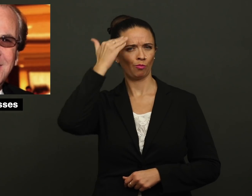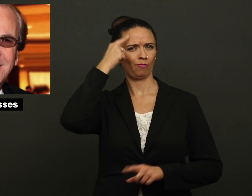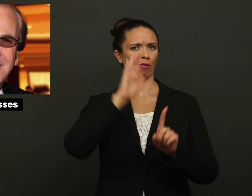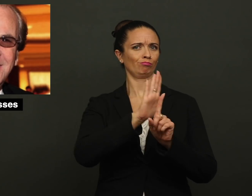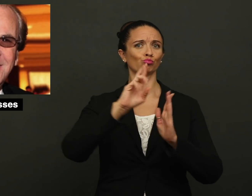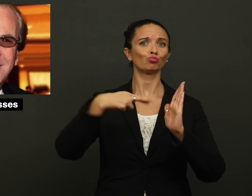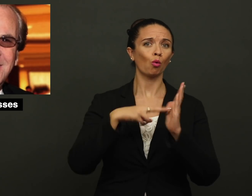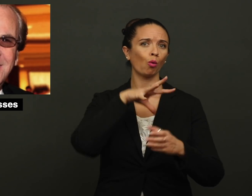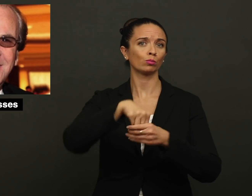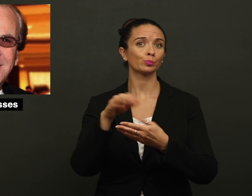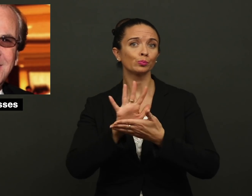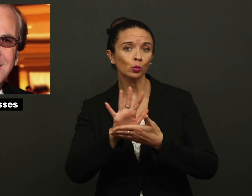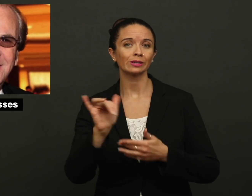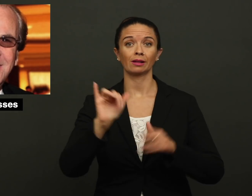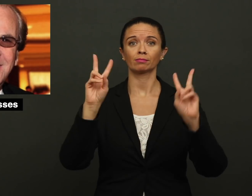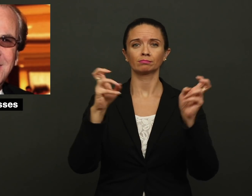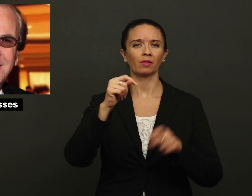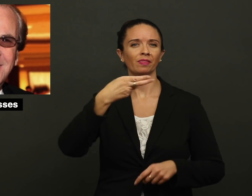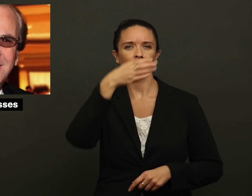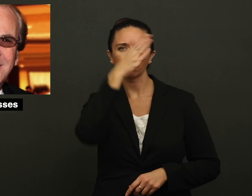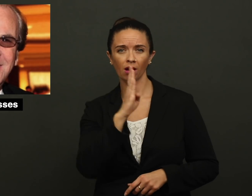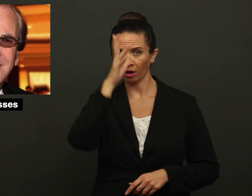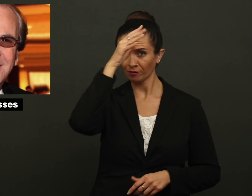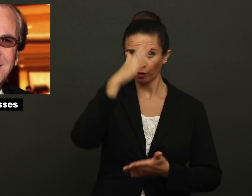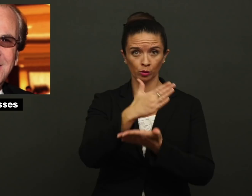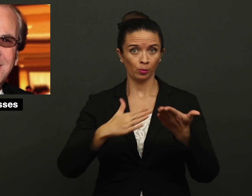known for his role in movies such as “The Godfather: